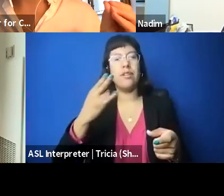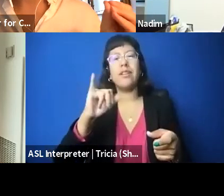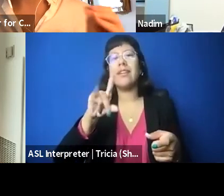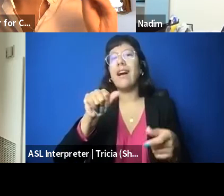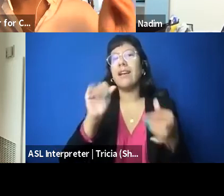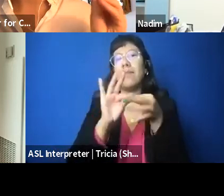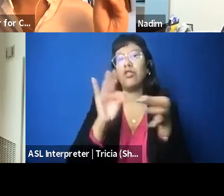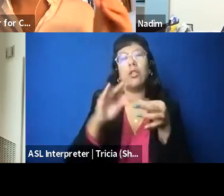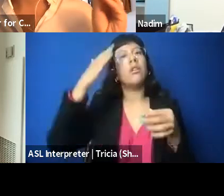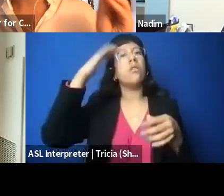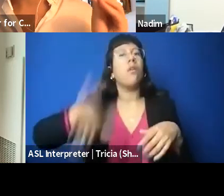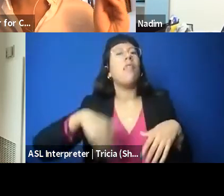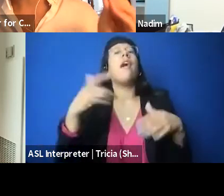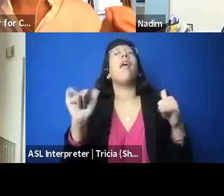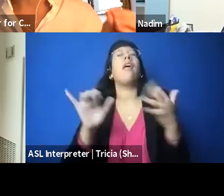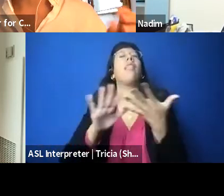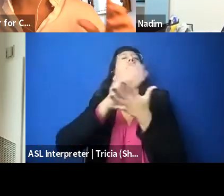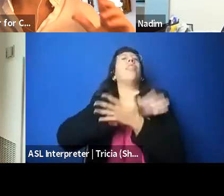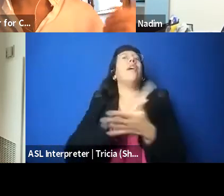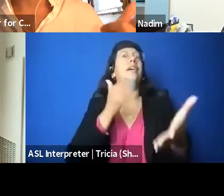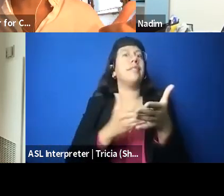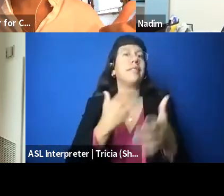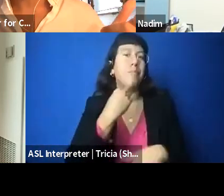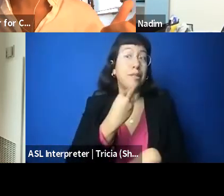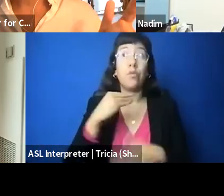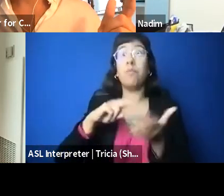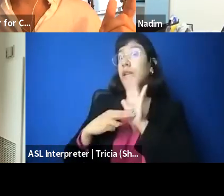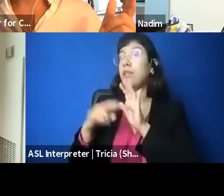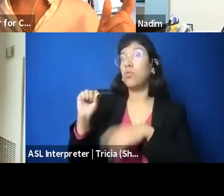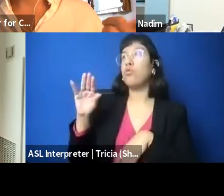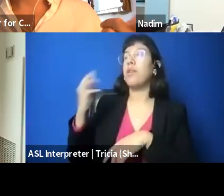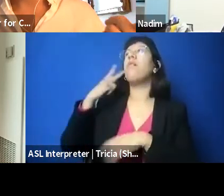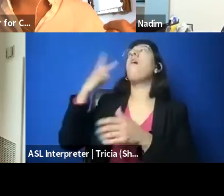very active efforts to get these social media companies to adopt these definitions,